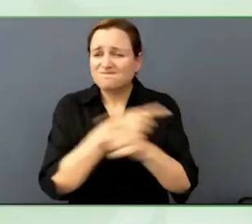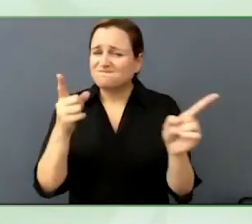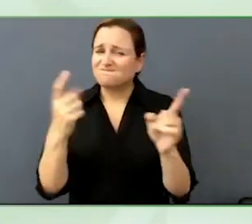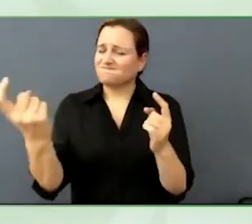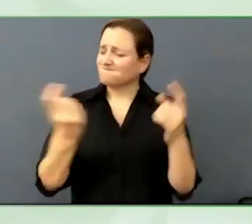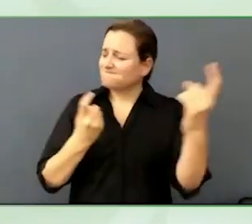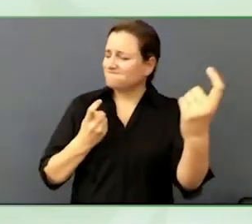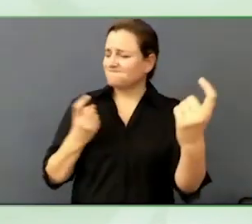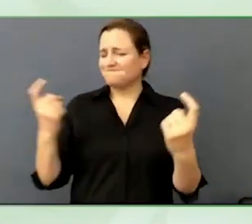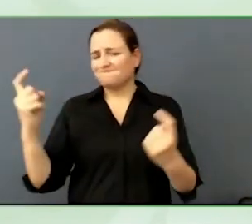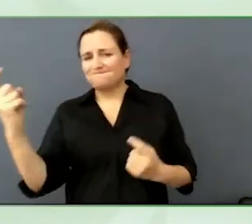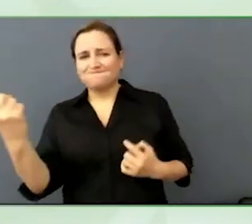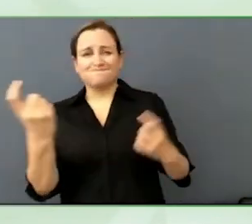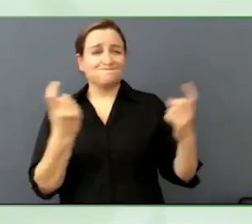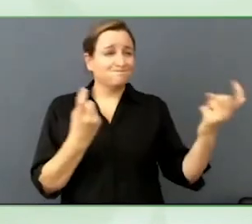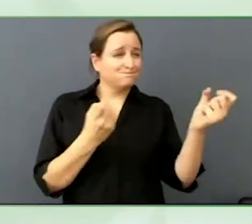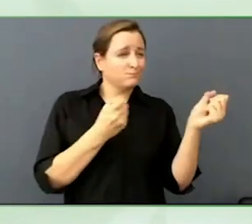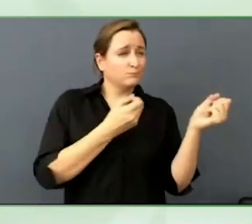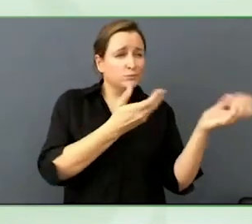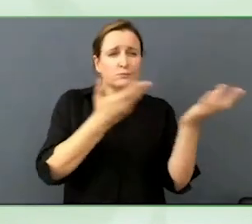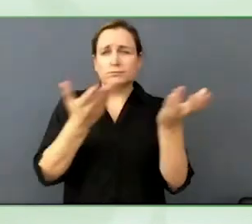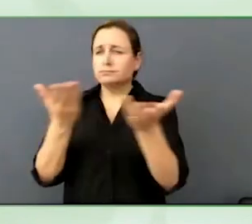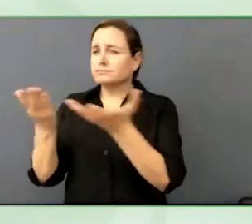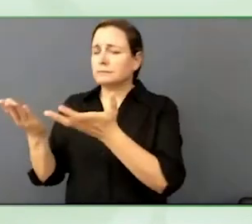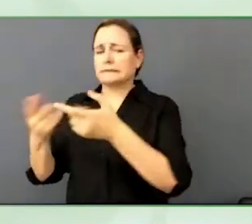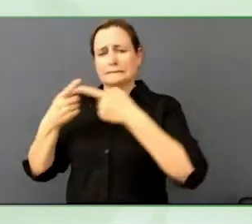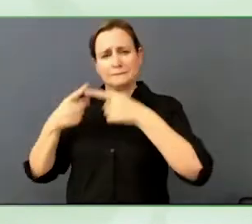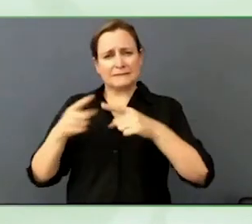And embedding technology as part of the conference theme.